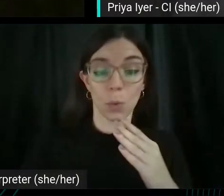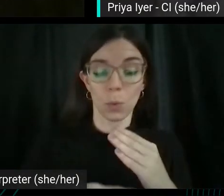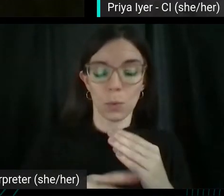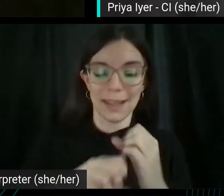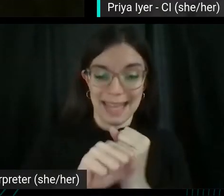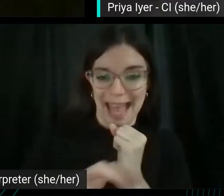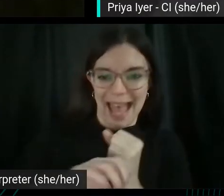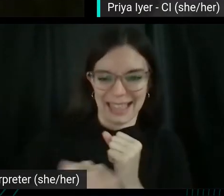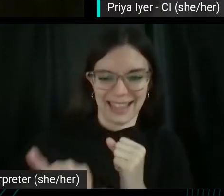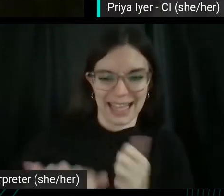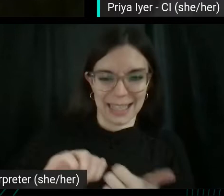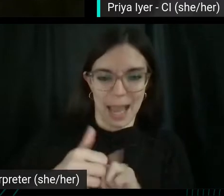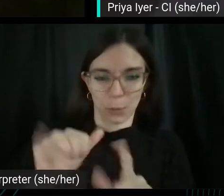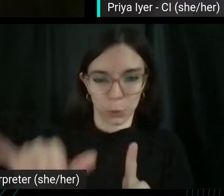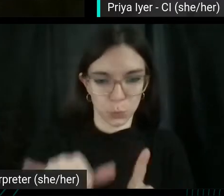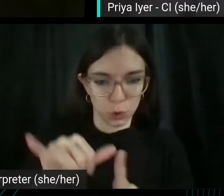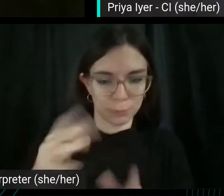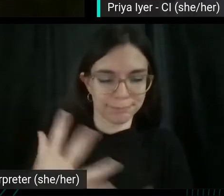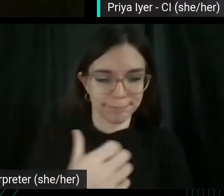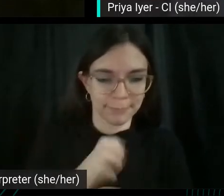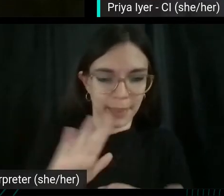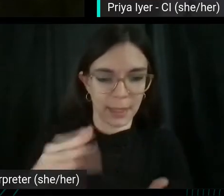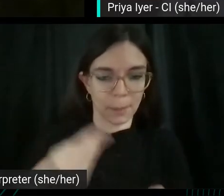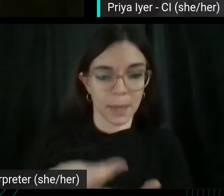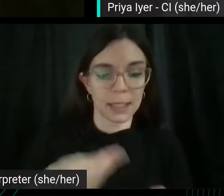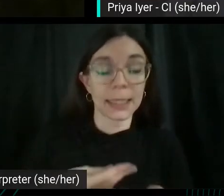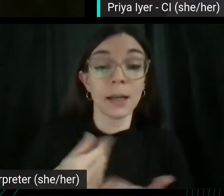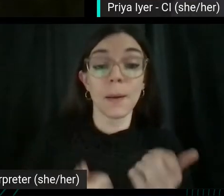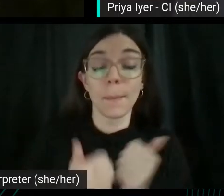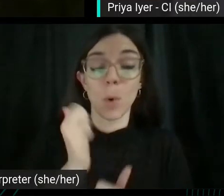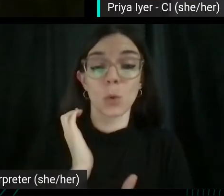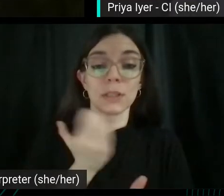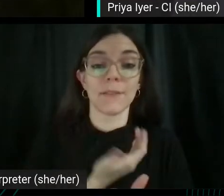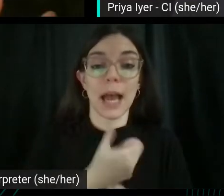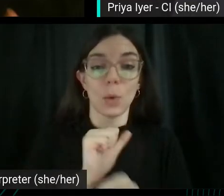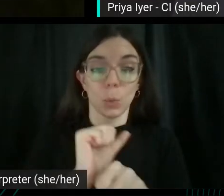And most of the work we are doing in terms of in terms of like targeting.